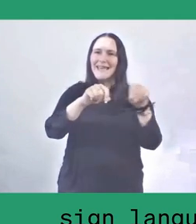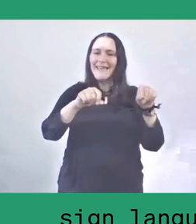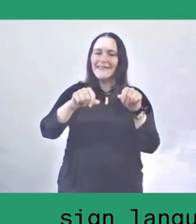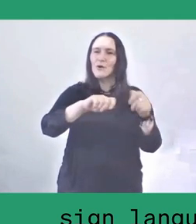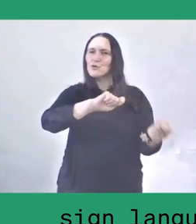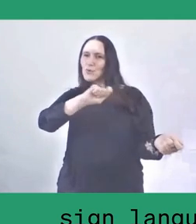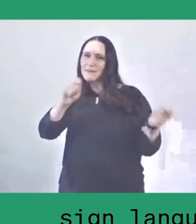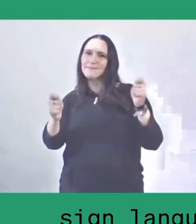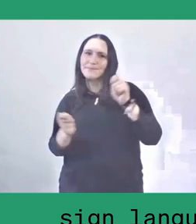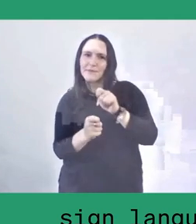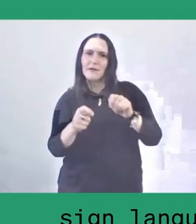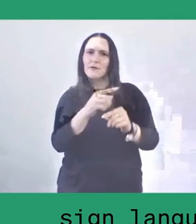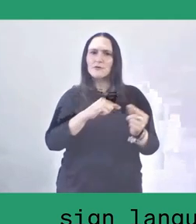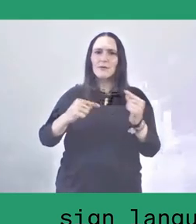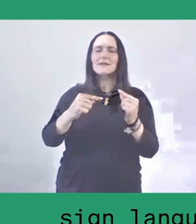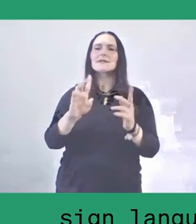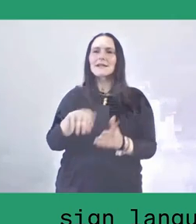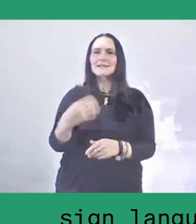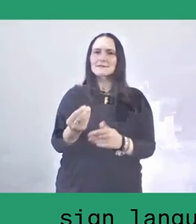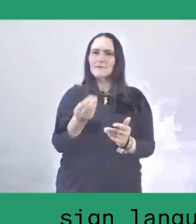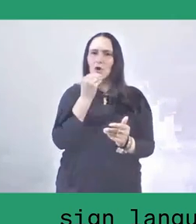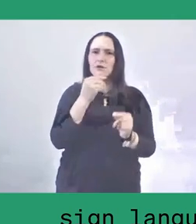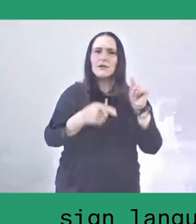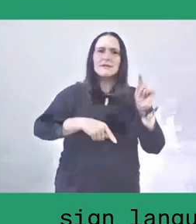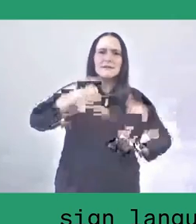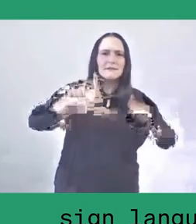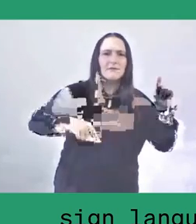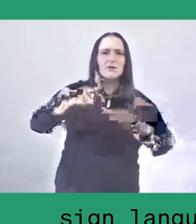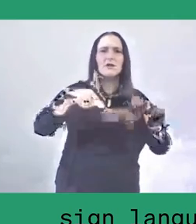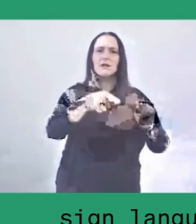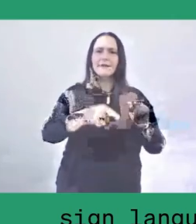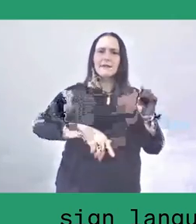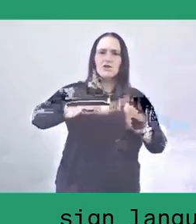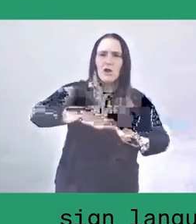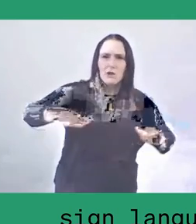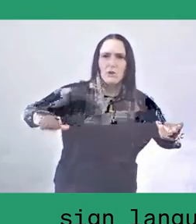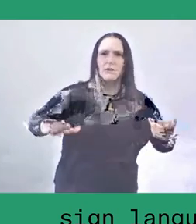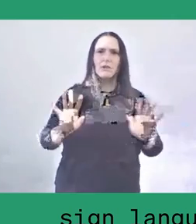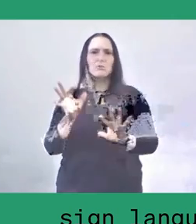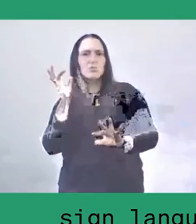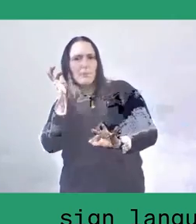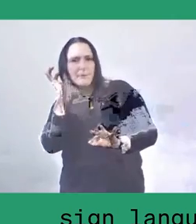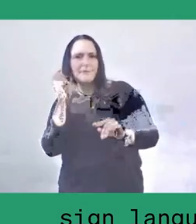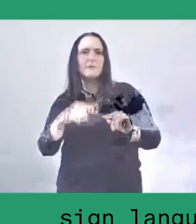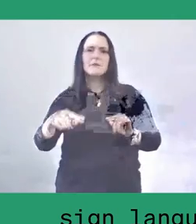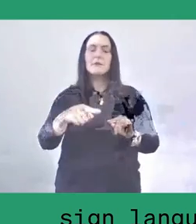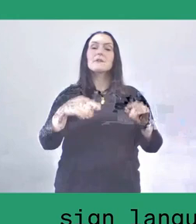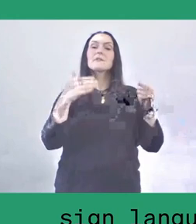And it involves many roles, like roles of women, roles of children, and so on. Whenever the harvesting season arrives,